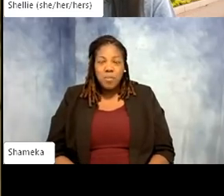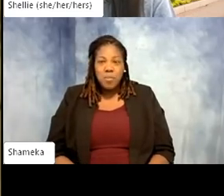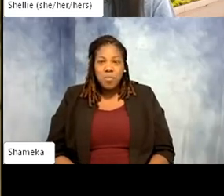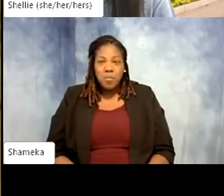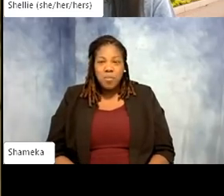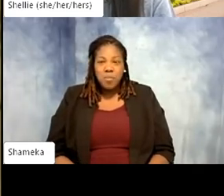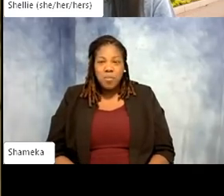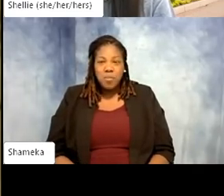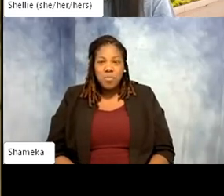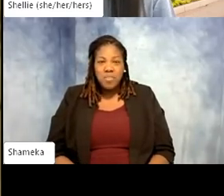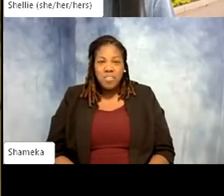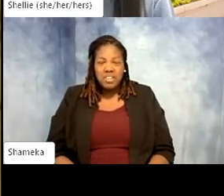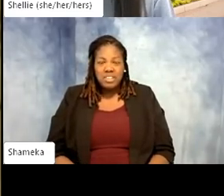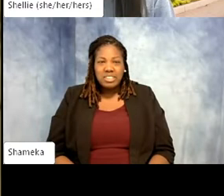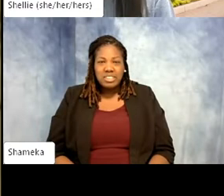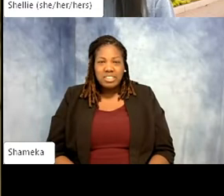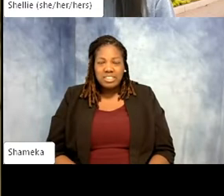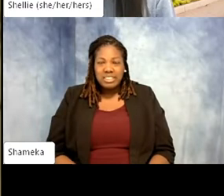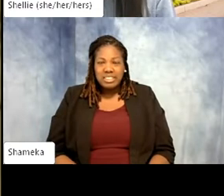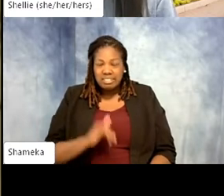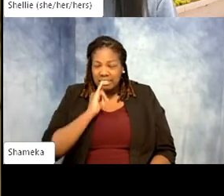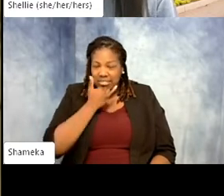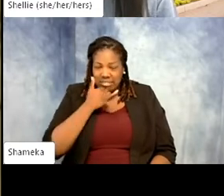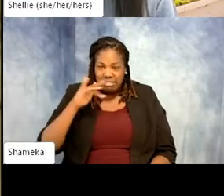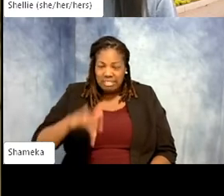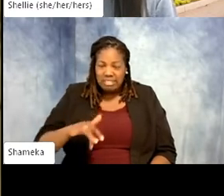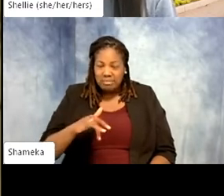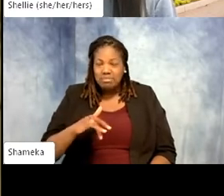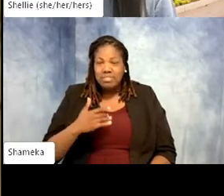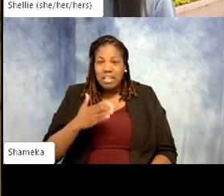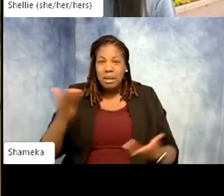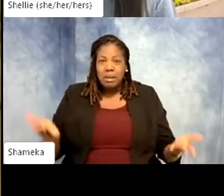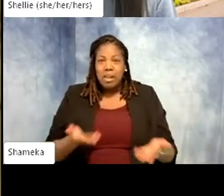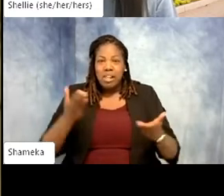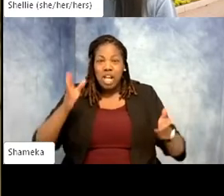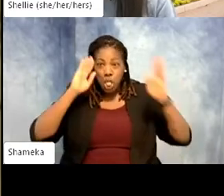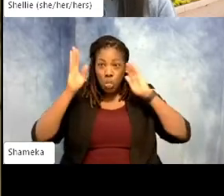Gwen: A little slow on the tapping but I am, okay, I am here. And hello everyone.